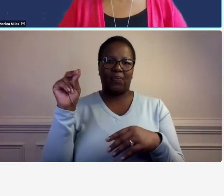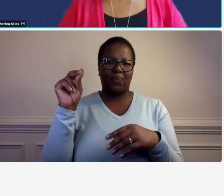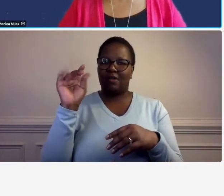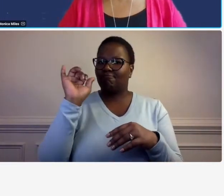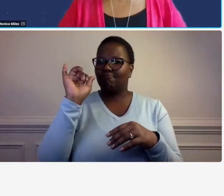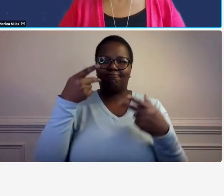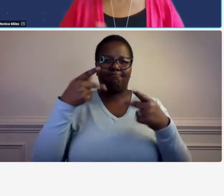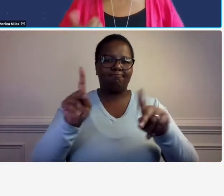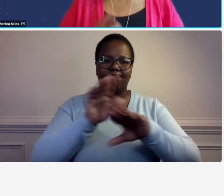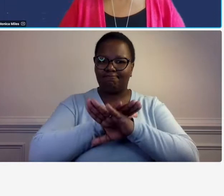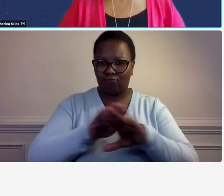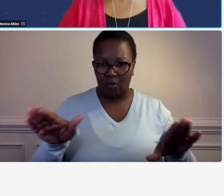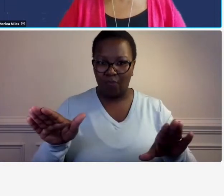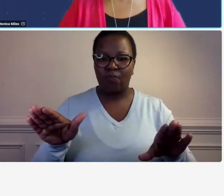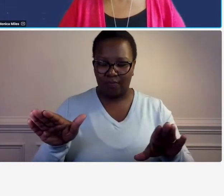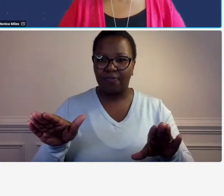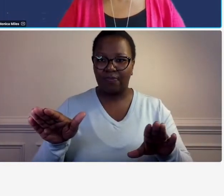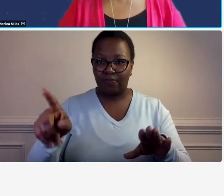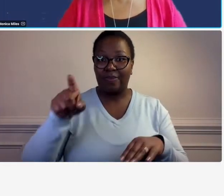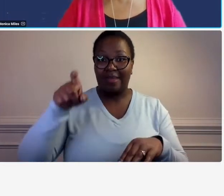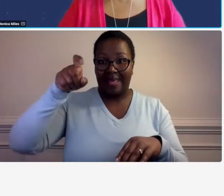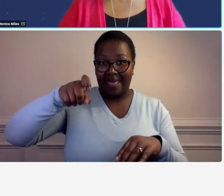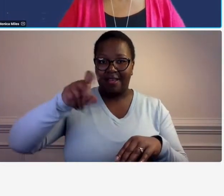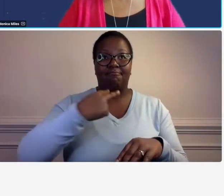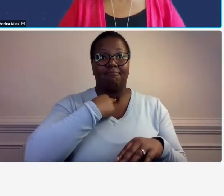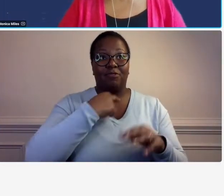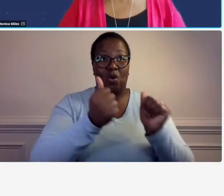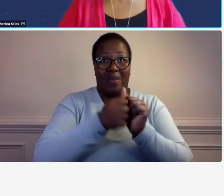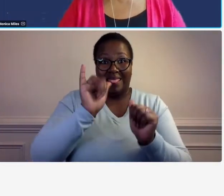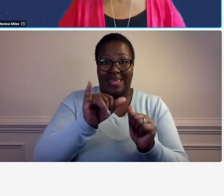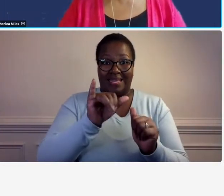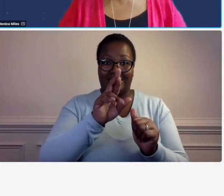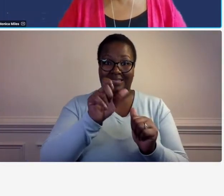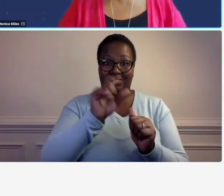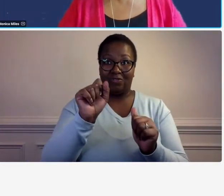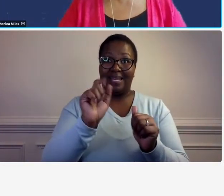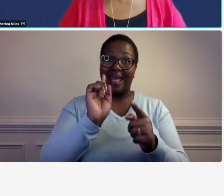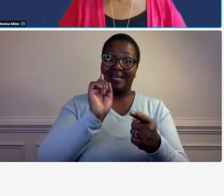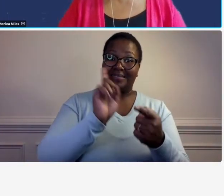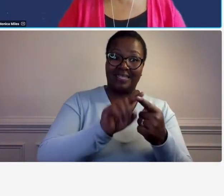um you have to you're stuck with the rate until your audit is submitted and your rate is approved